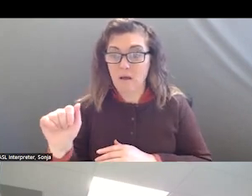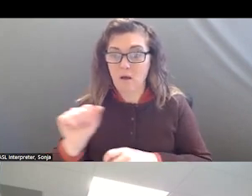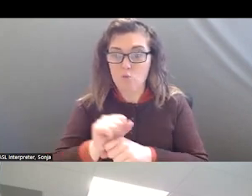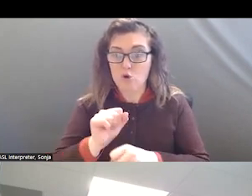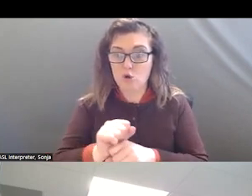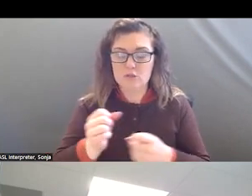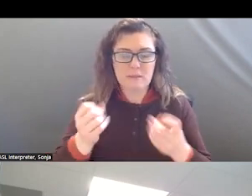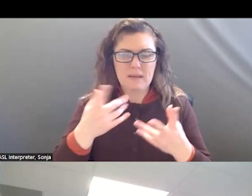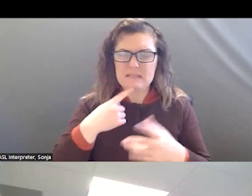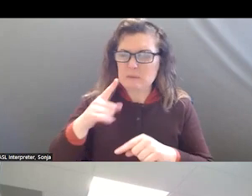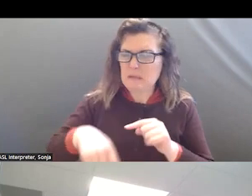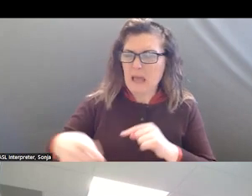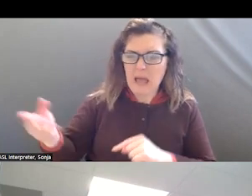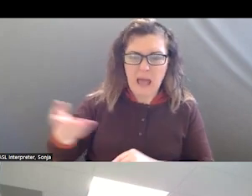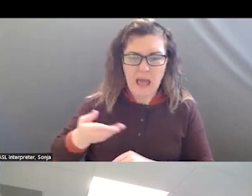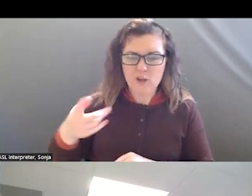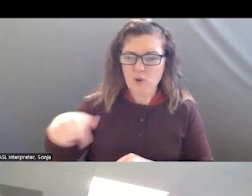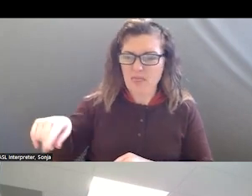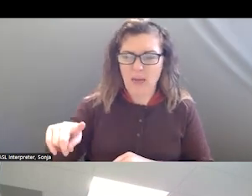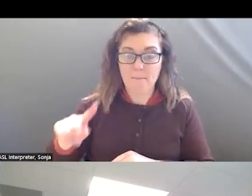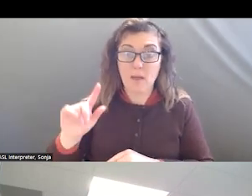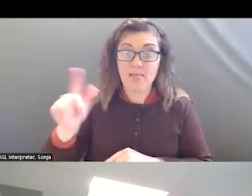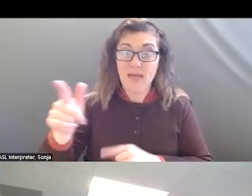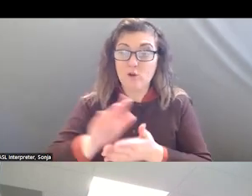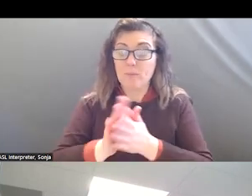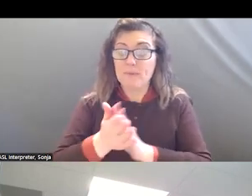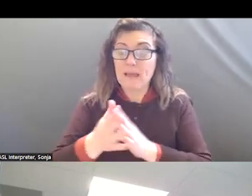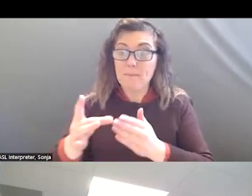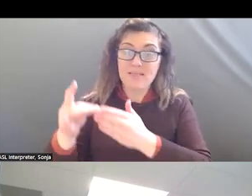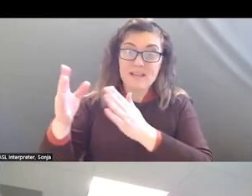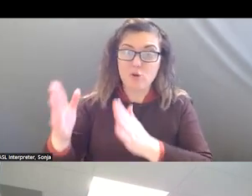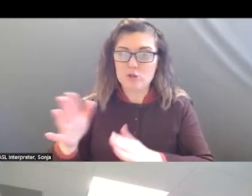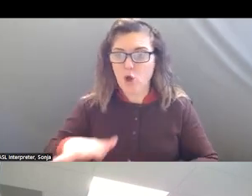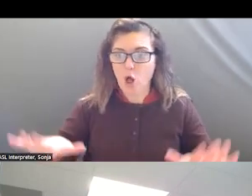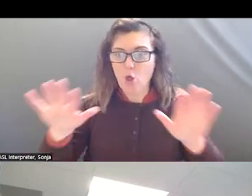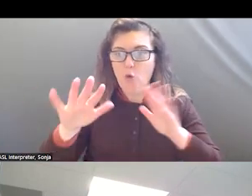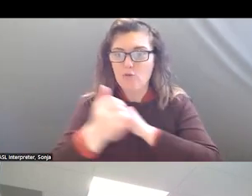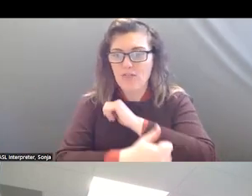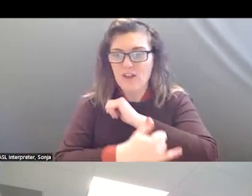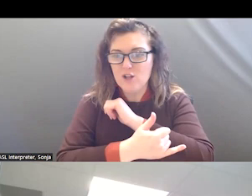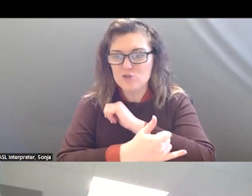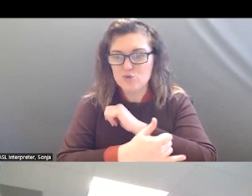AND MANY OF THEM WENT ON TO BE LEADERS IN EMS THROUGH THE COUNTRY. THEY CERTAINLY WERE NOT UNEMPLOYABLE.